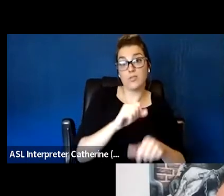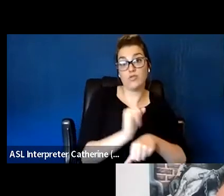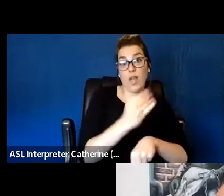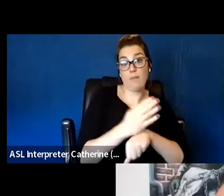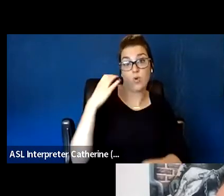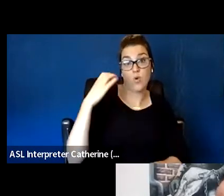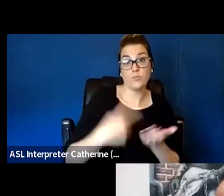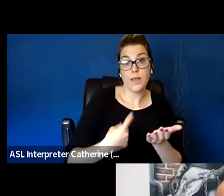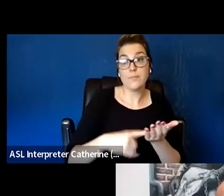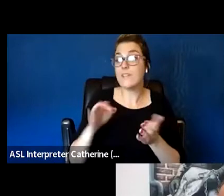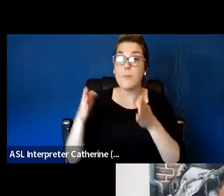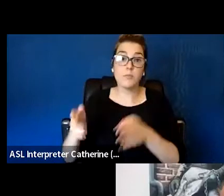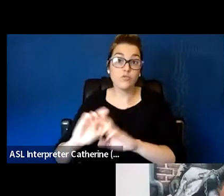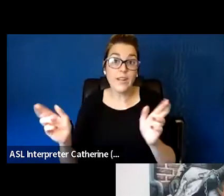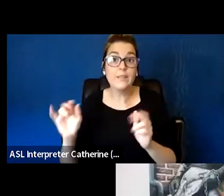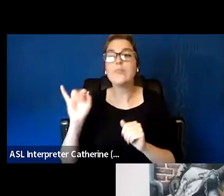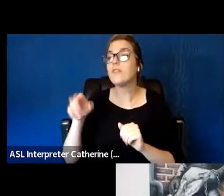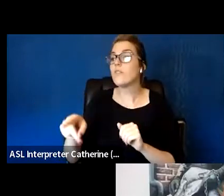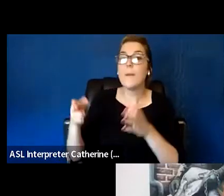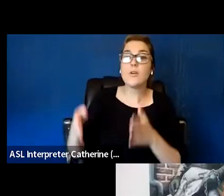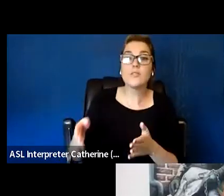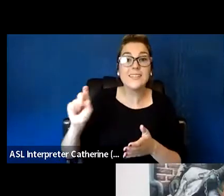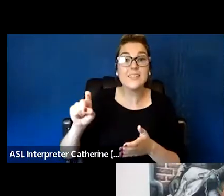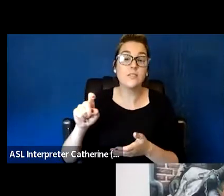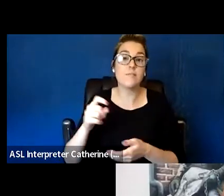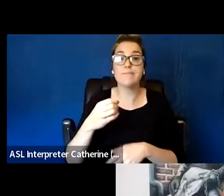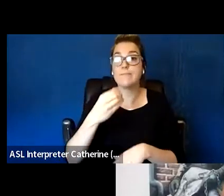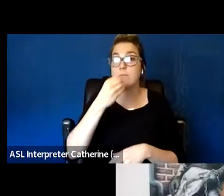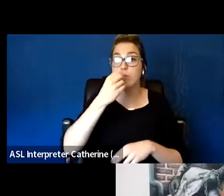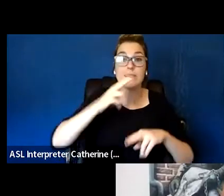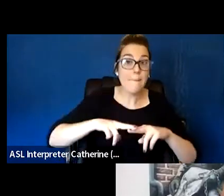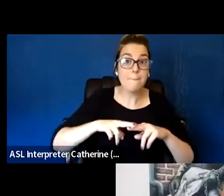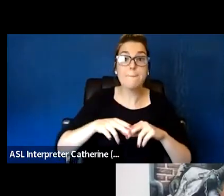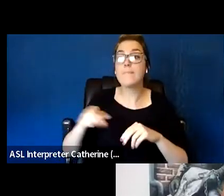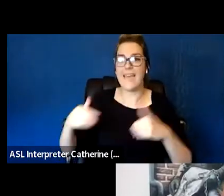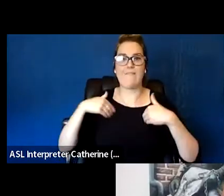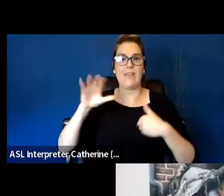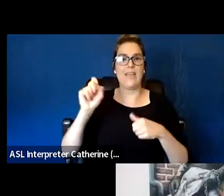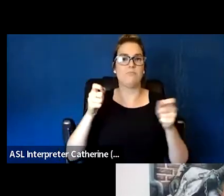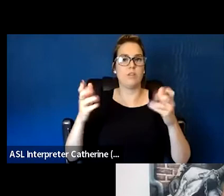So someone is in need of food, of food stamps, they have a case manager to follow up